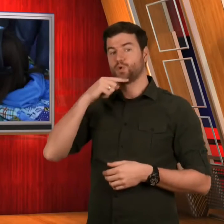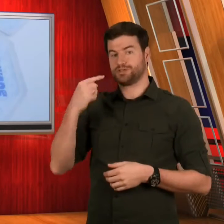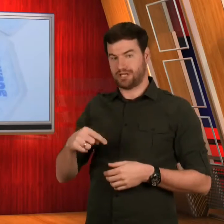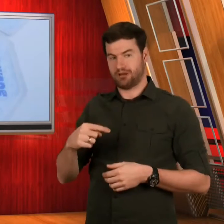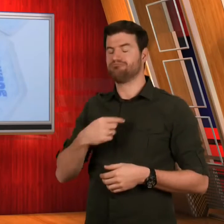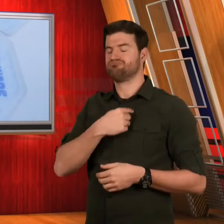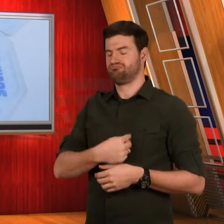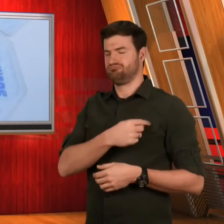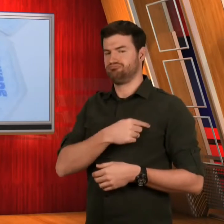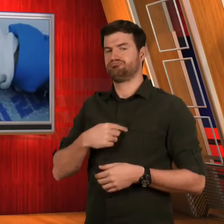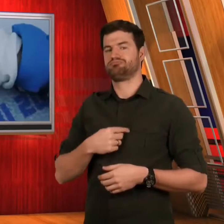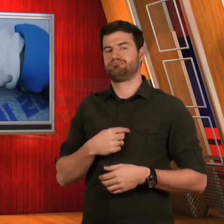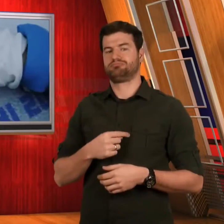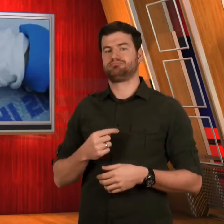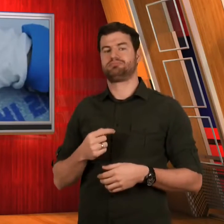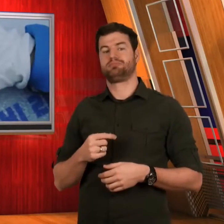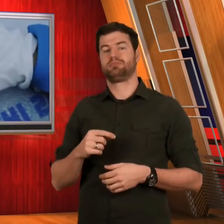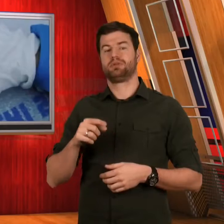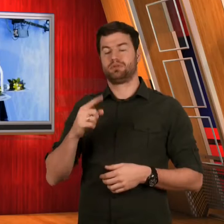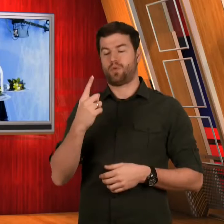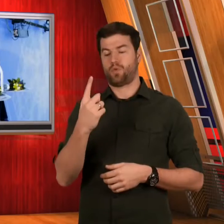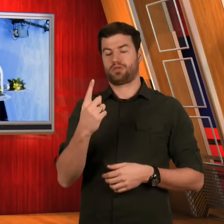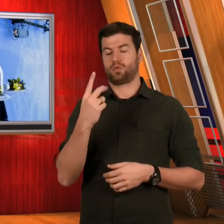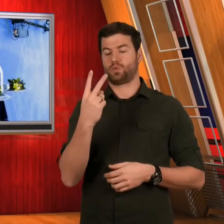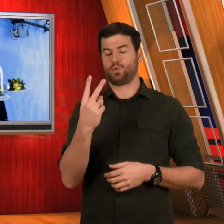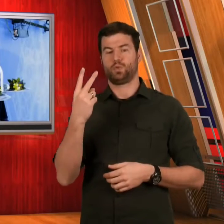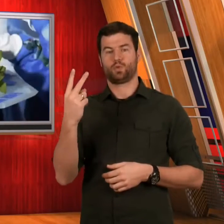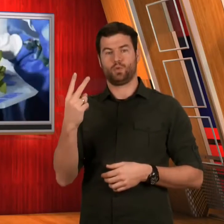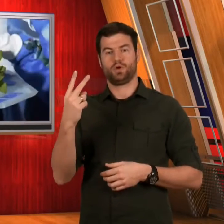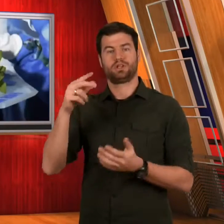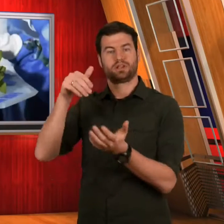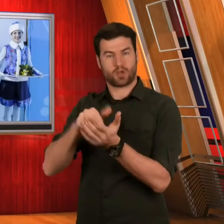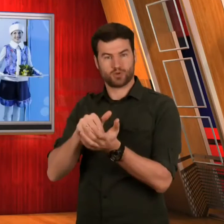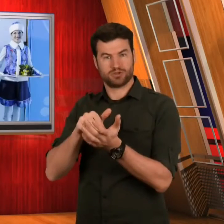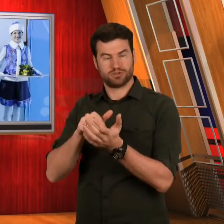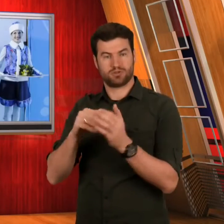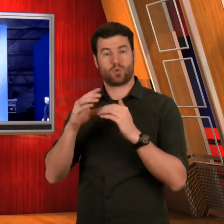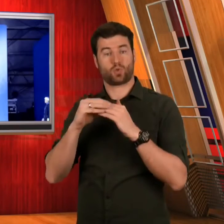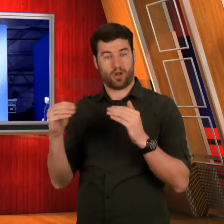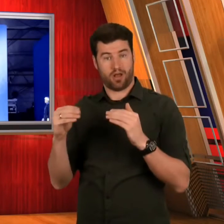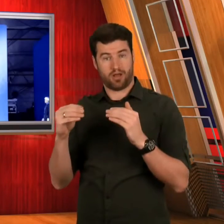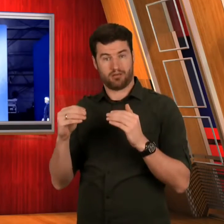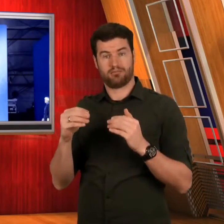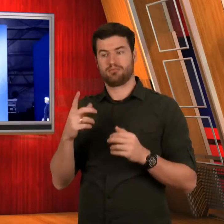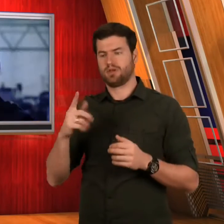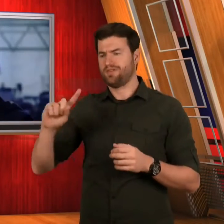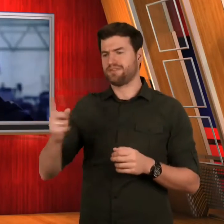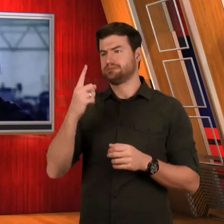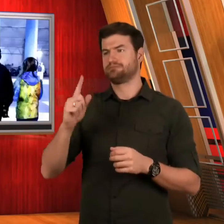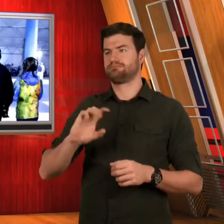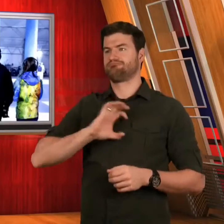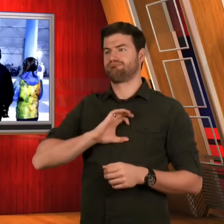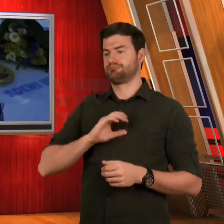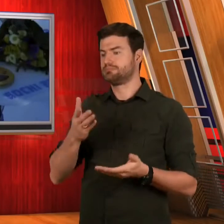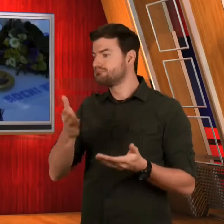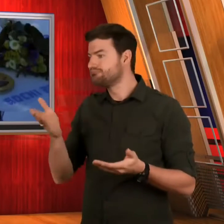Russia promised $122,000 USD